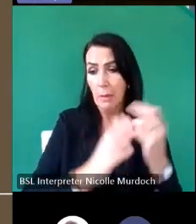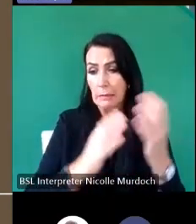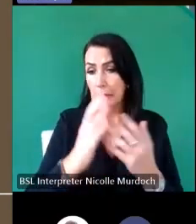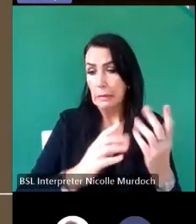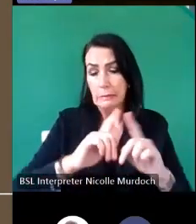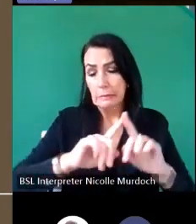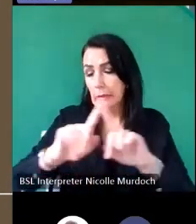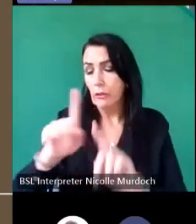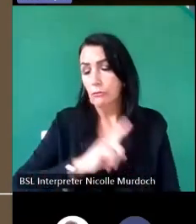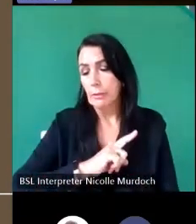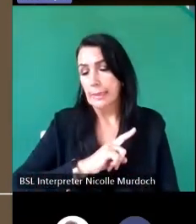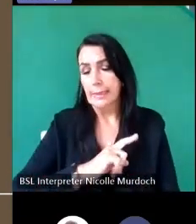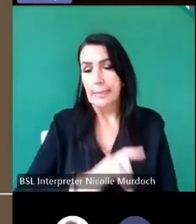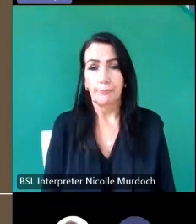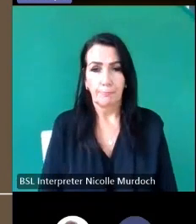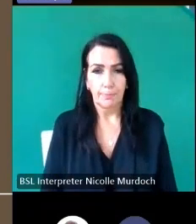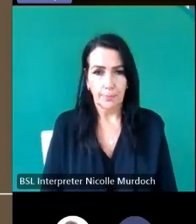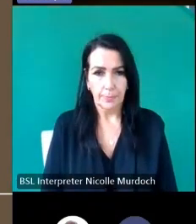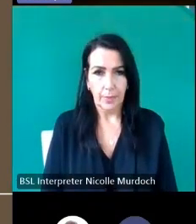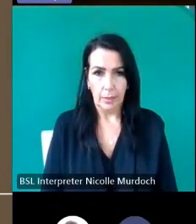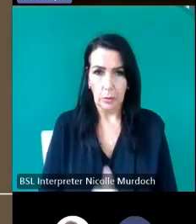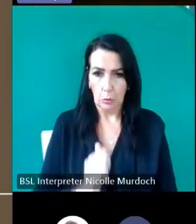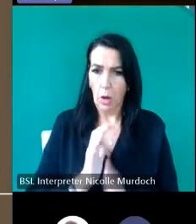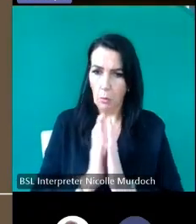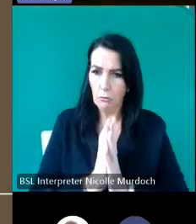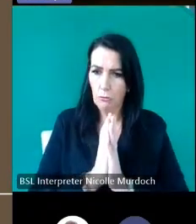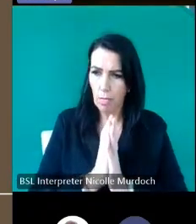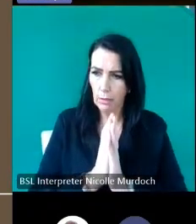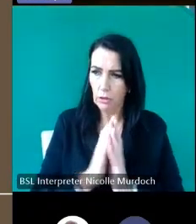so we're about to experience a period of change in a religious built landscape that's not been seen